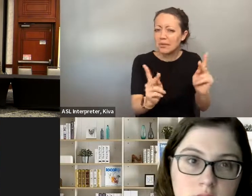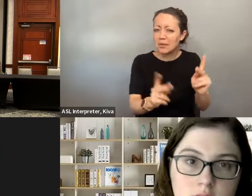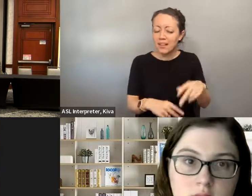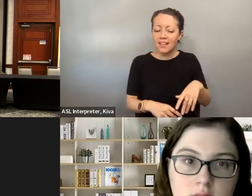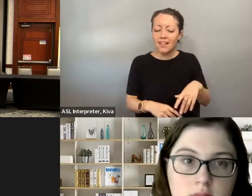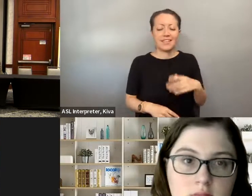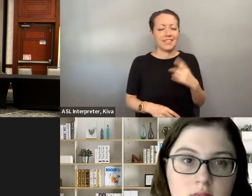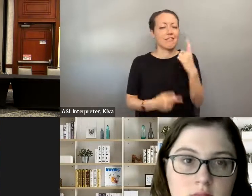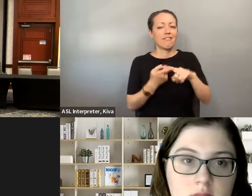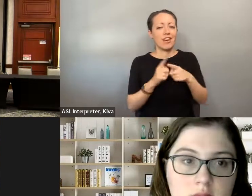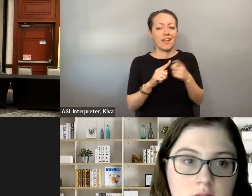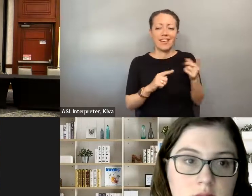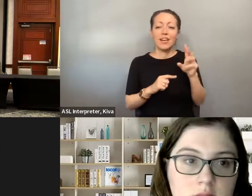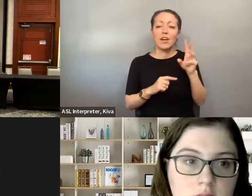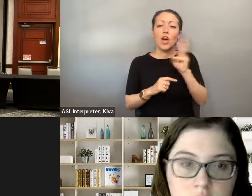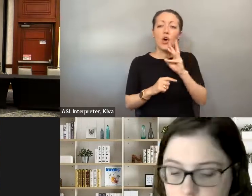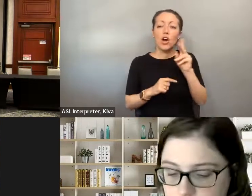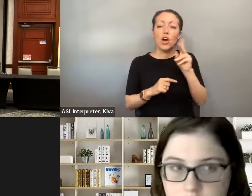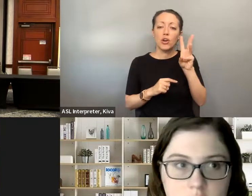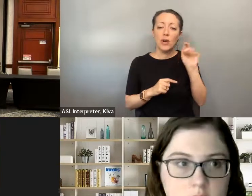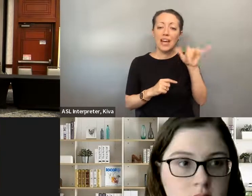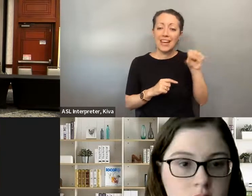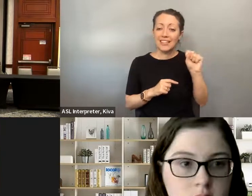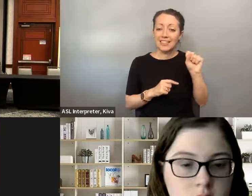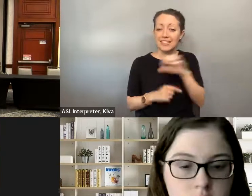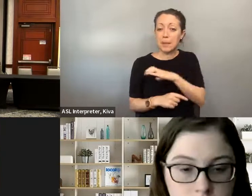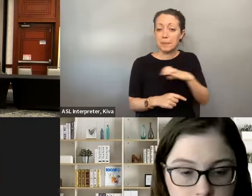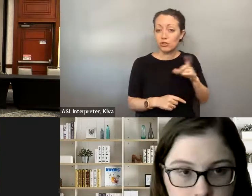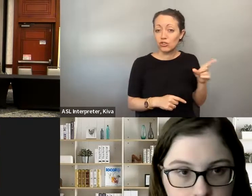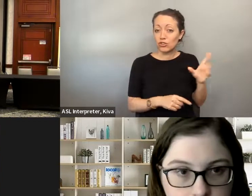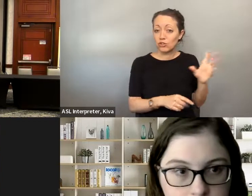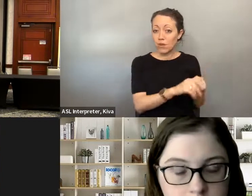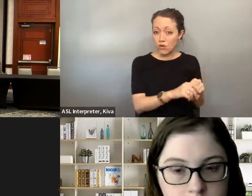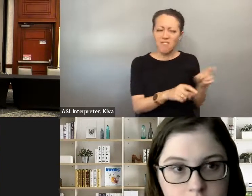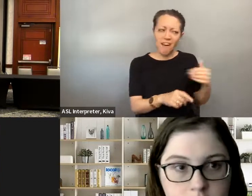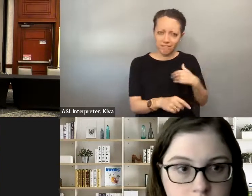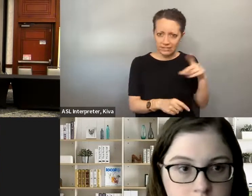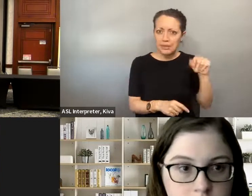kind of boards and commissions are available? You can go on your city's website and you can look, you know, I have a